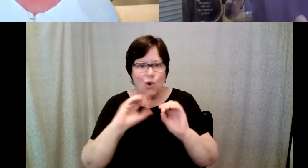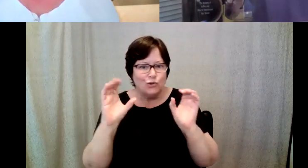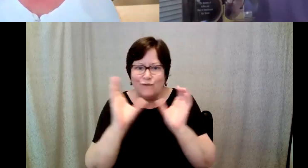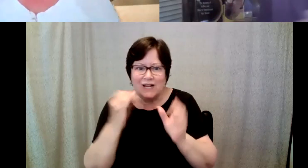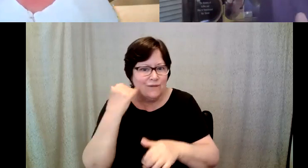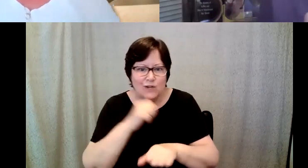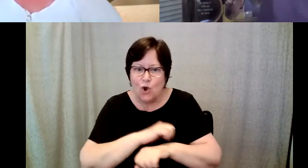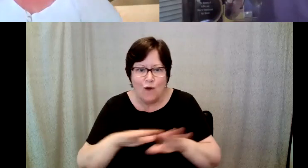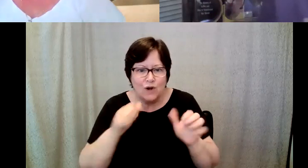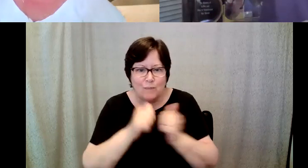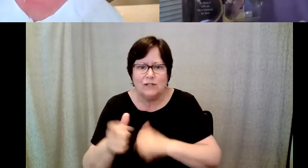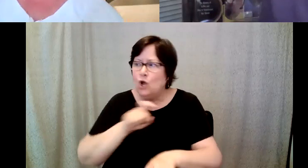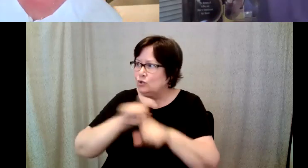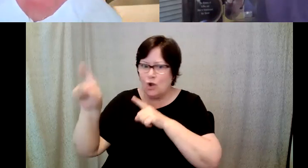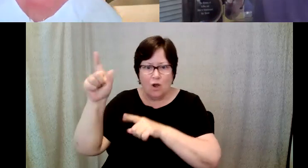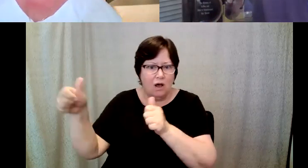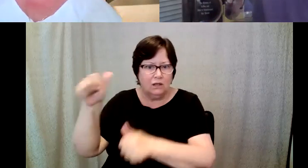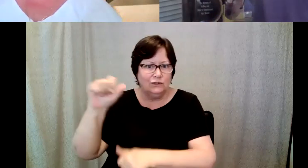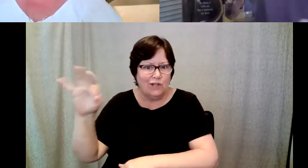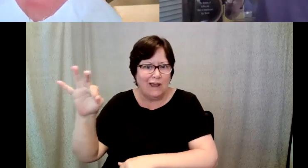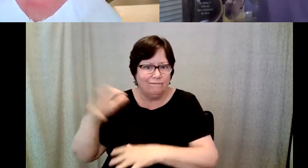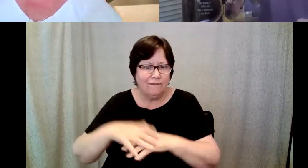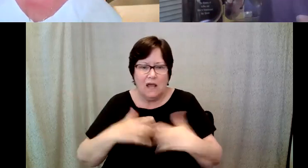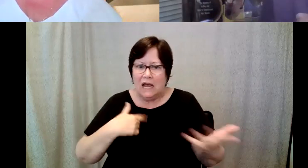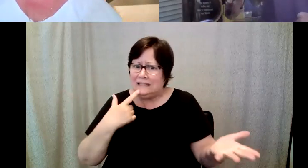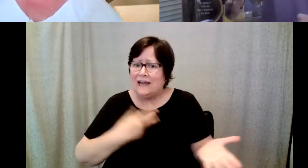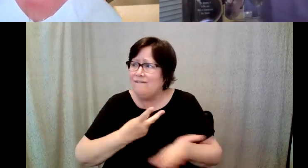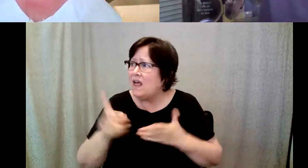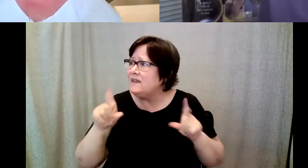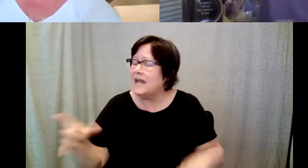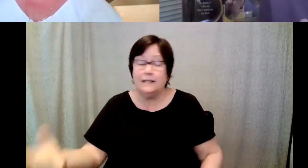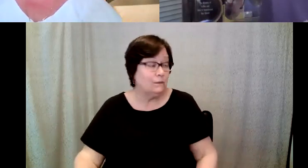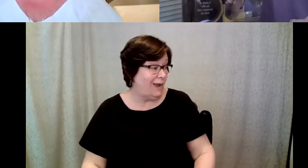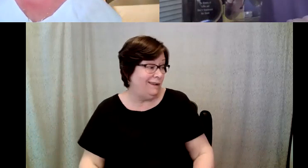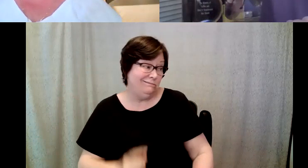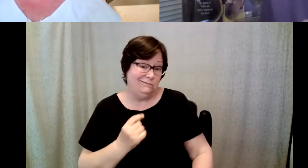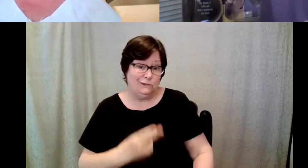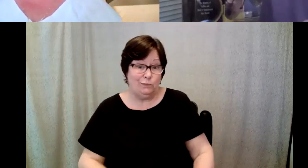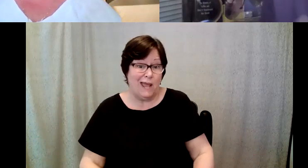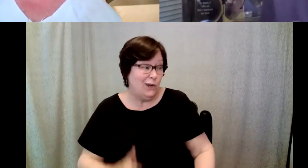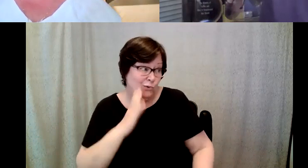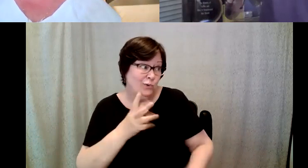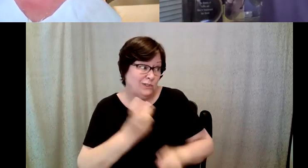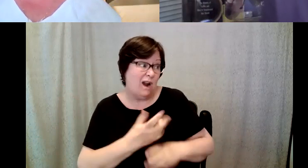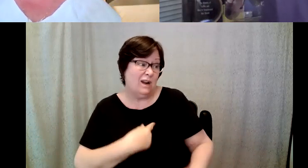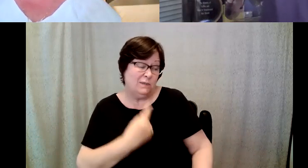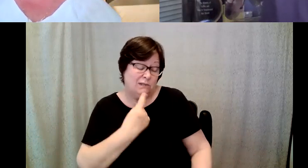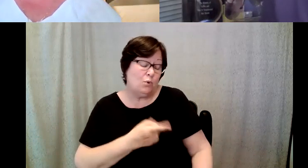D. Major Cohen: I was in Seattle, he was in Singapore, I called him up I said I failed the test, and he said well that's too bad you know it was going to be hard i'm disappointed I'm sure you are as well.